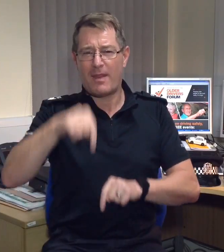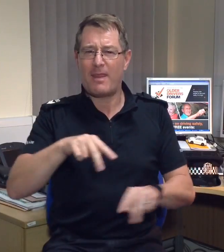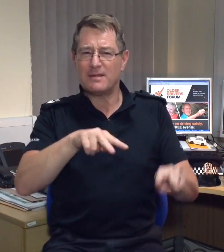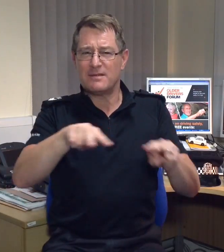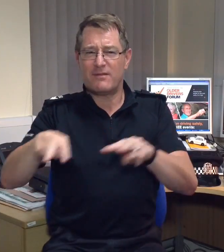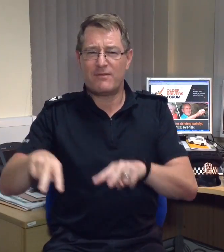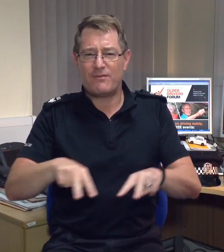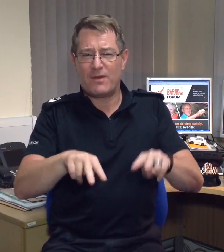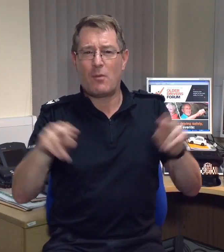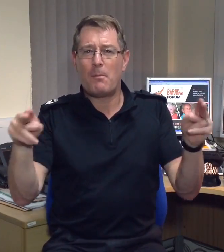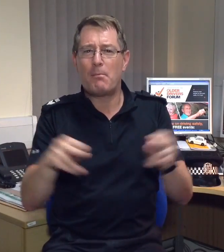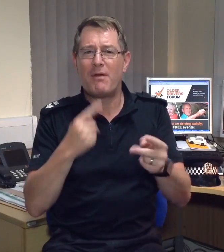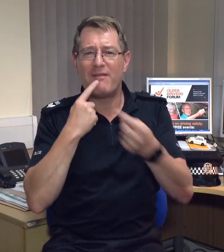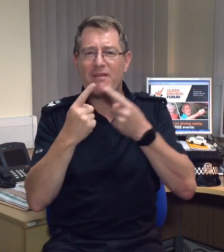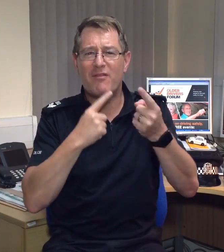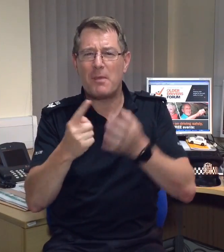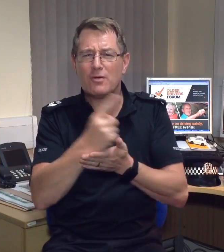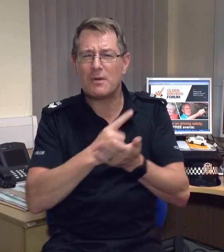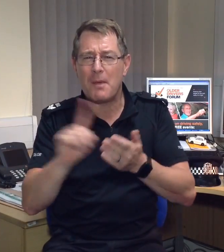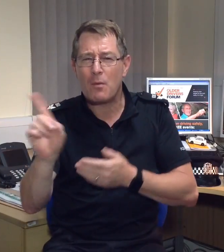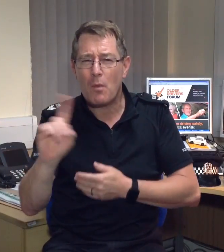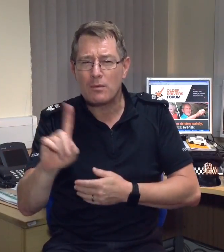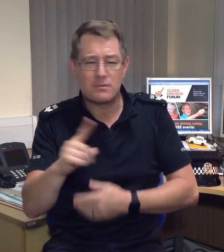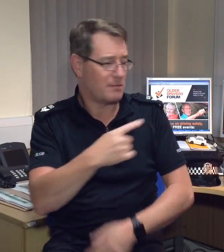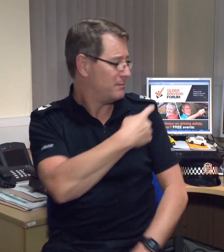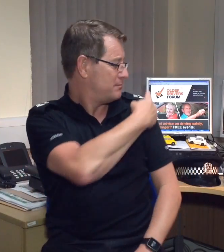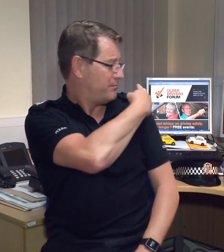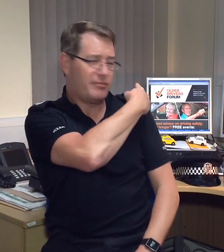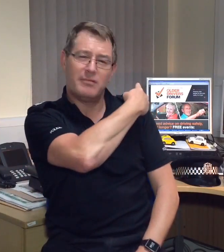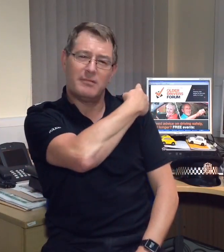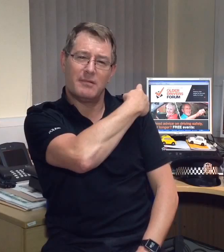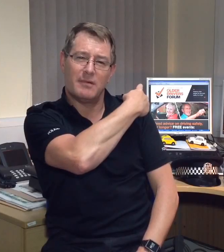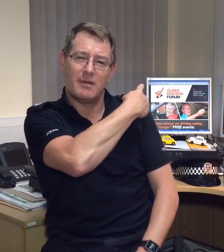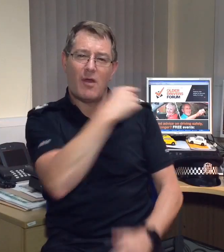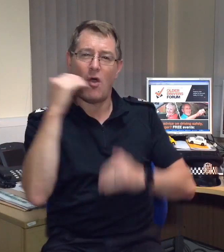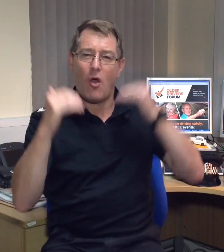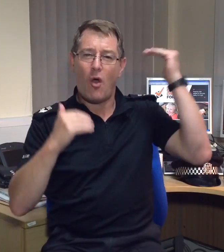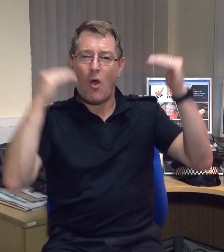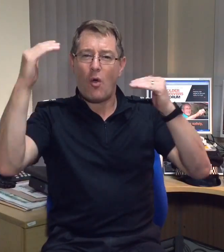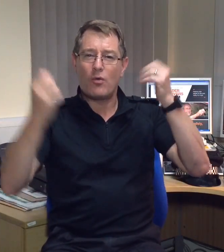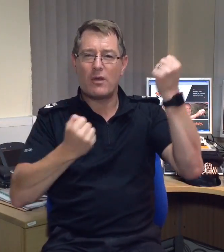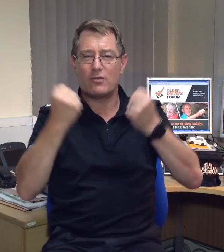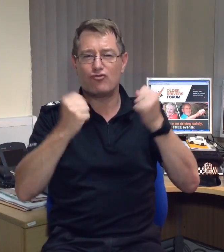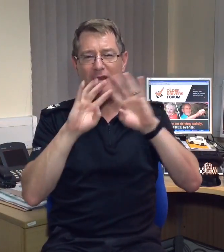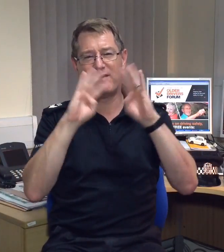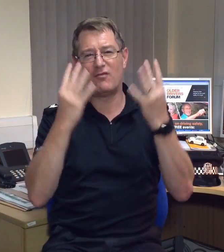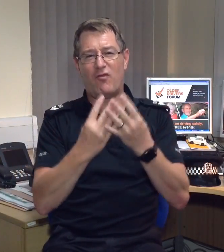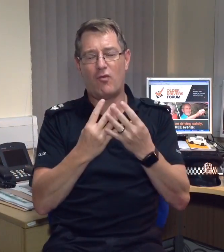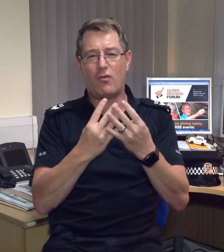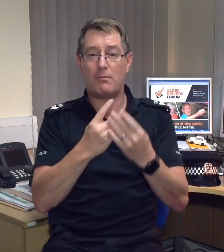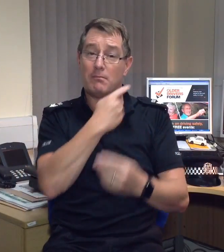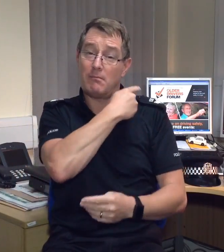This brief video has information about the Older Drivers Forum.